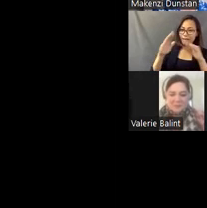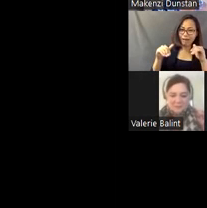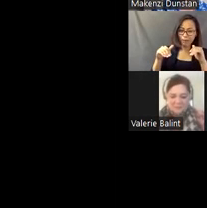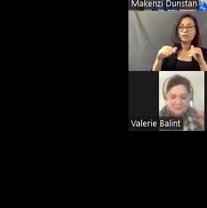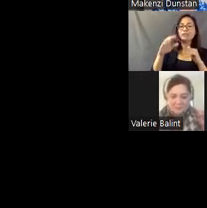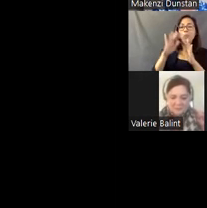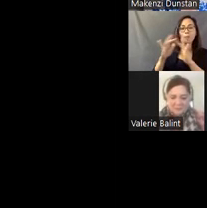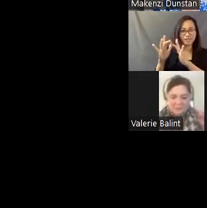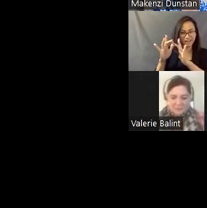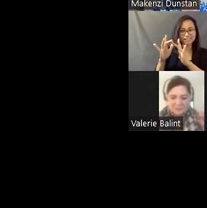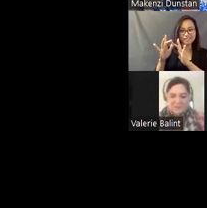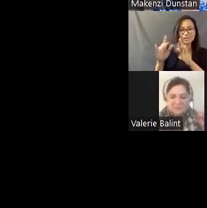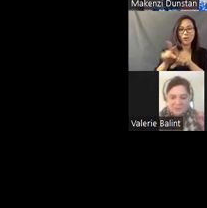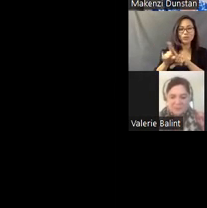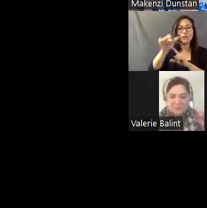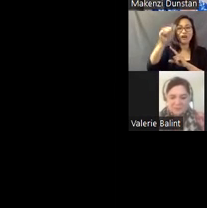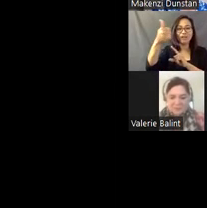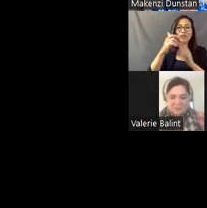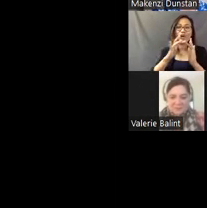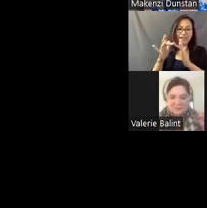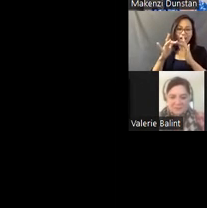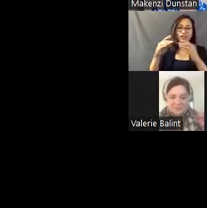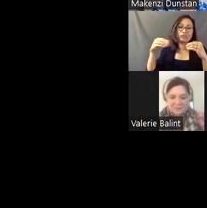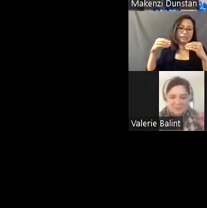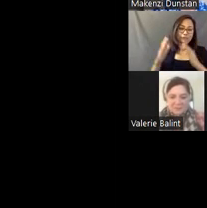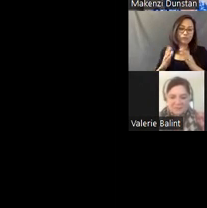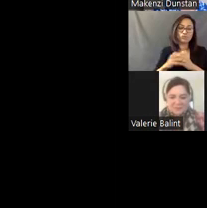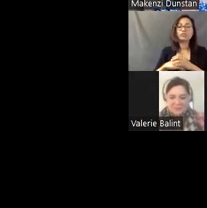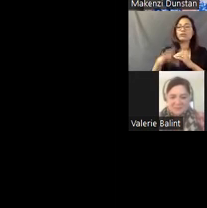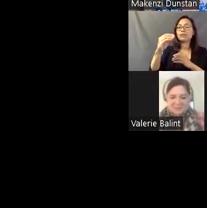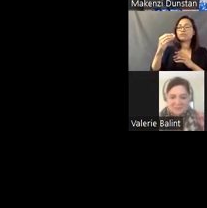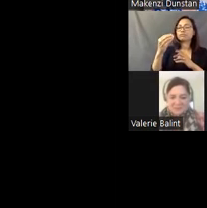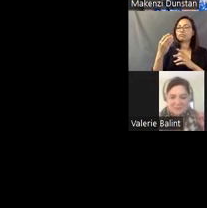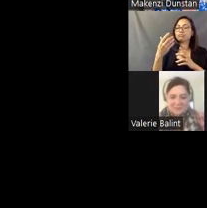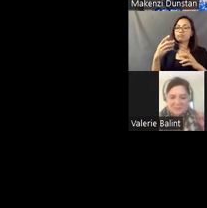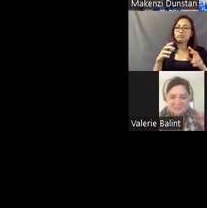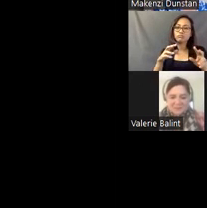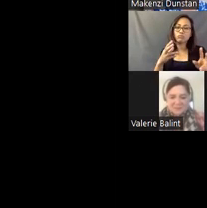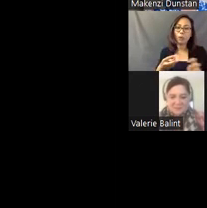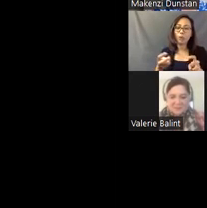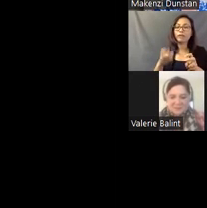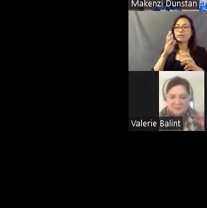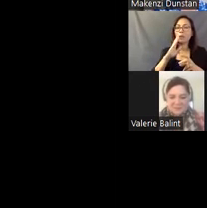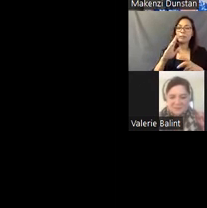as many other online retailers. A recording of this presentation is going to be available in the coming weeks, and you